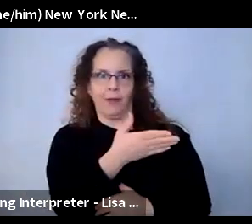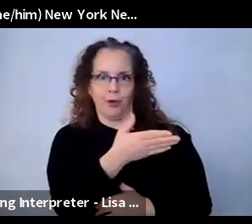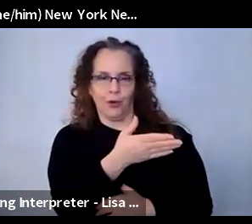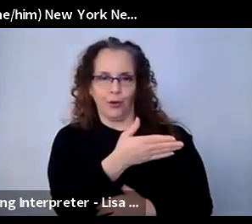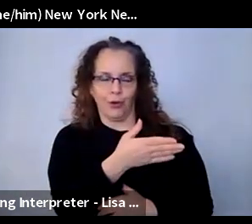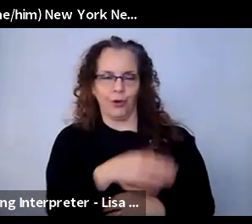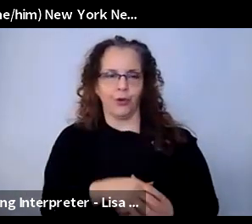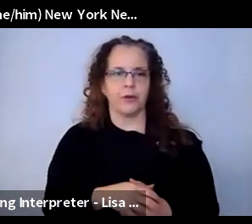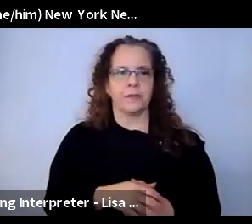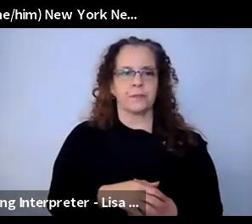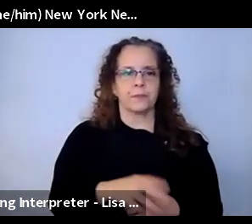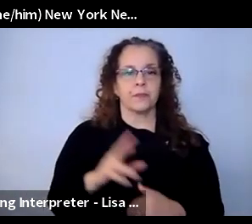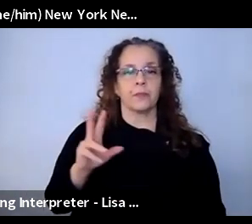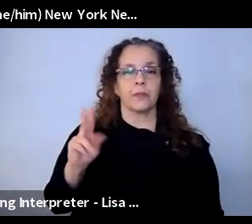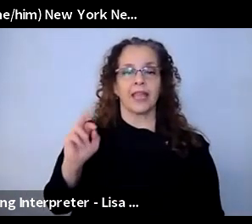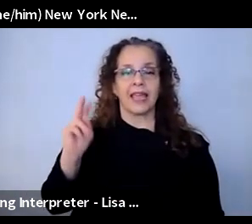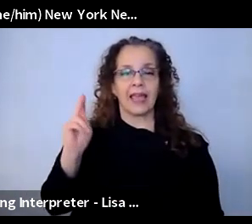Kelly Donovan: We have had some experience with that. We're